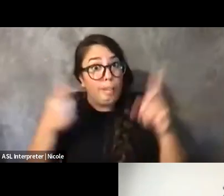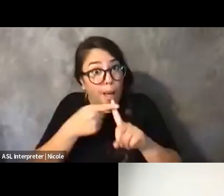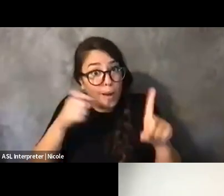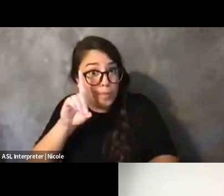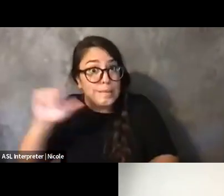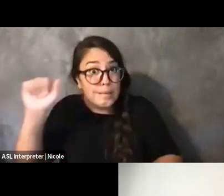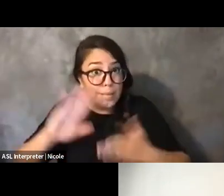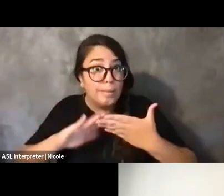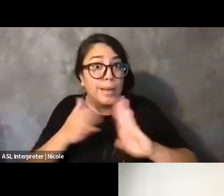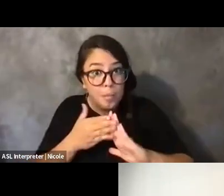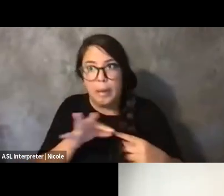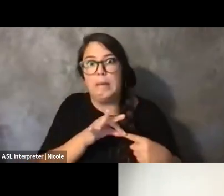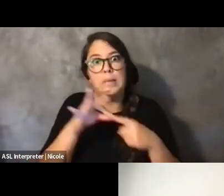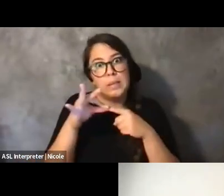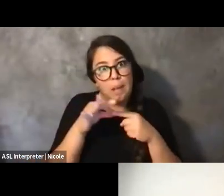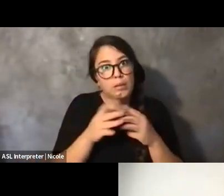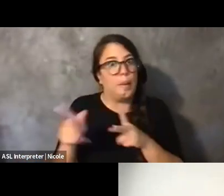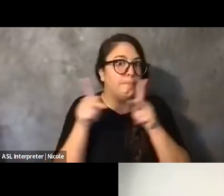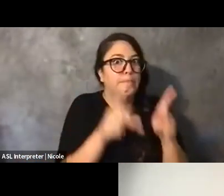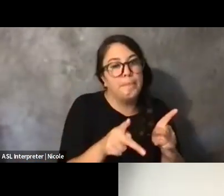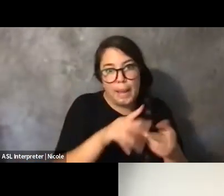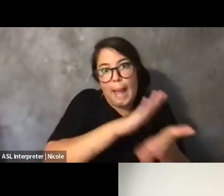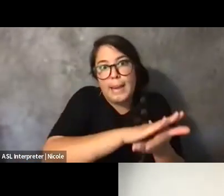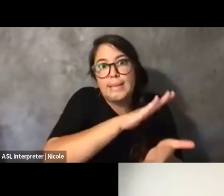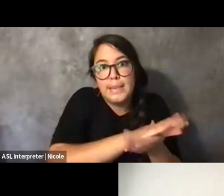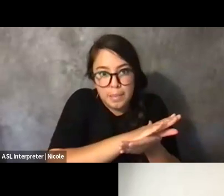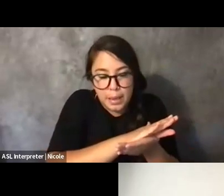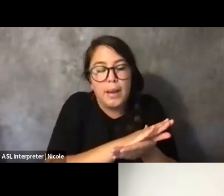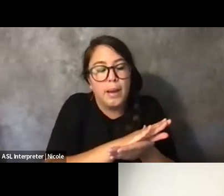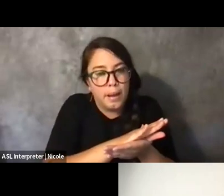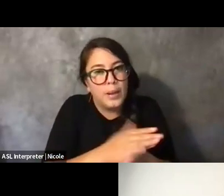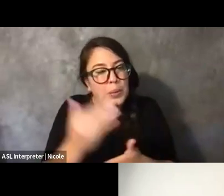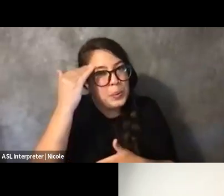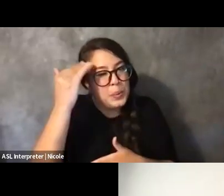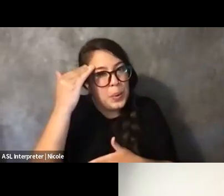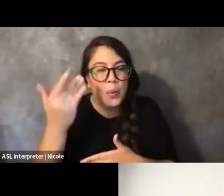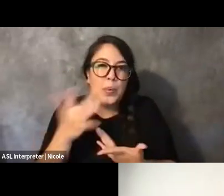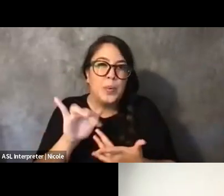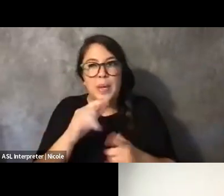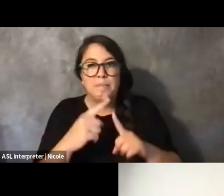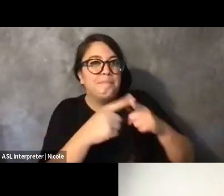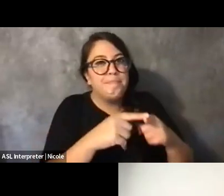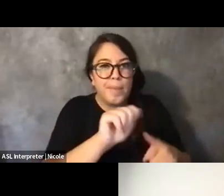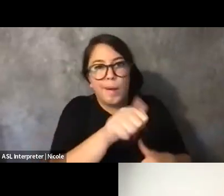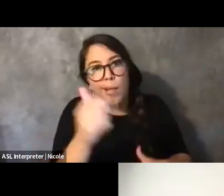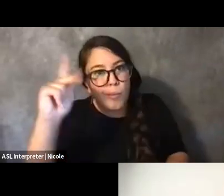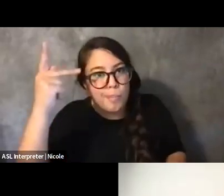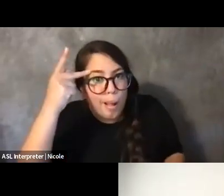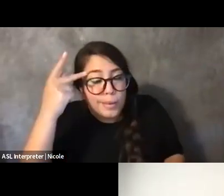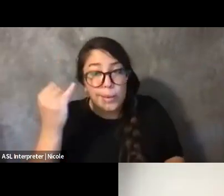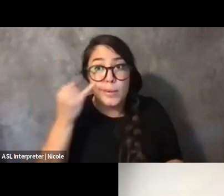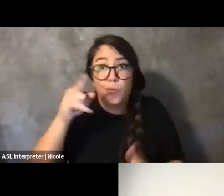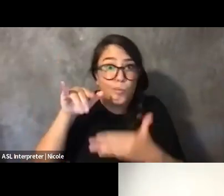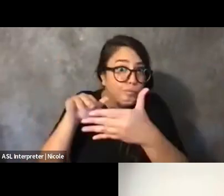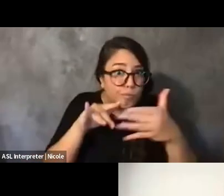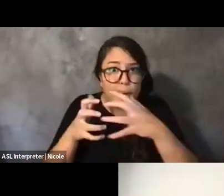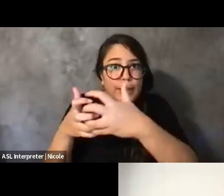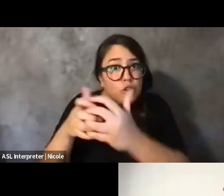were to really lean on other politics, like really studied intersectionality and really look